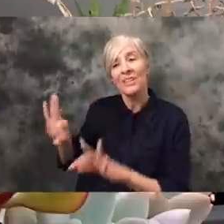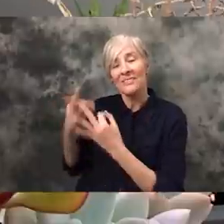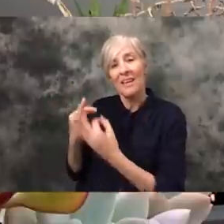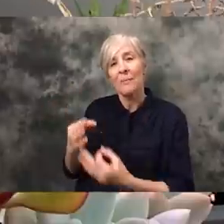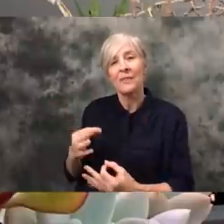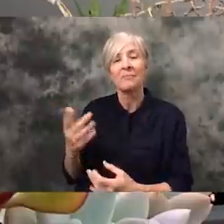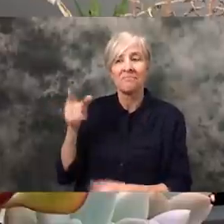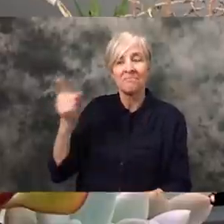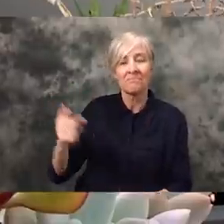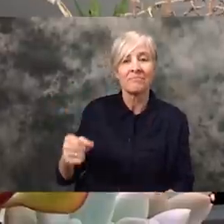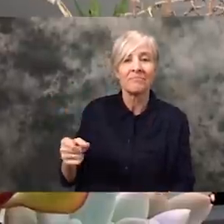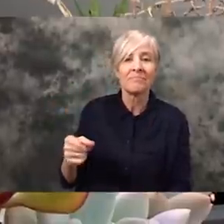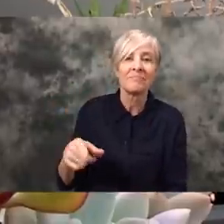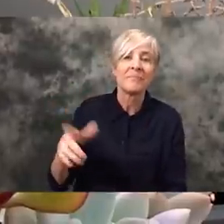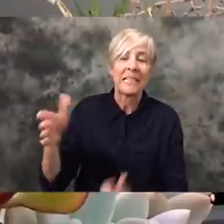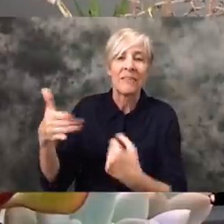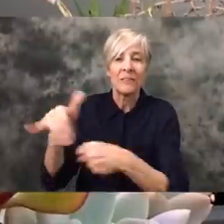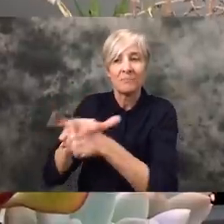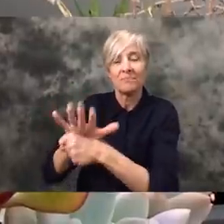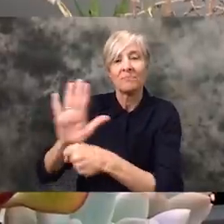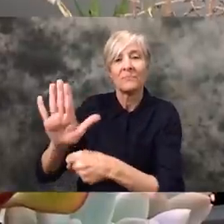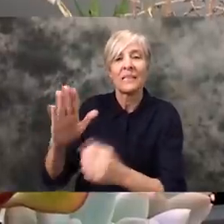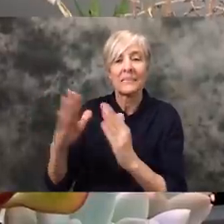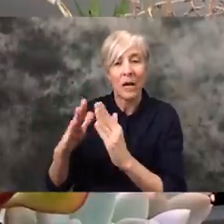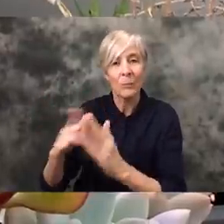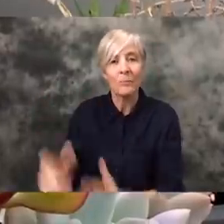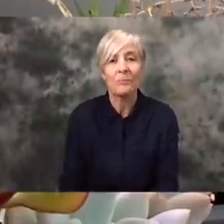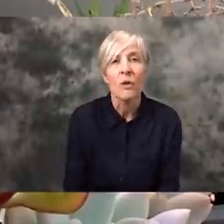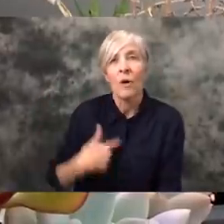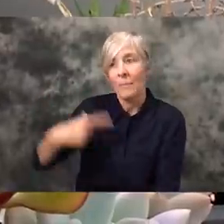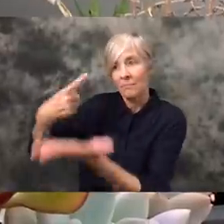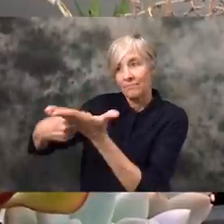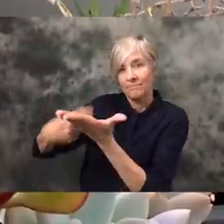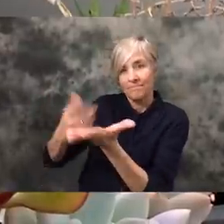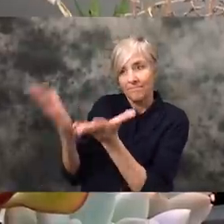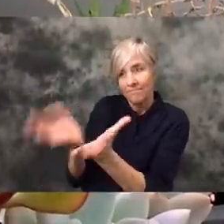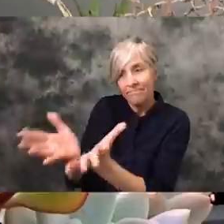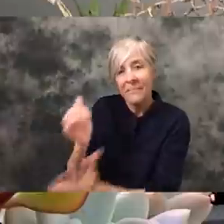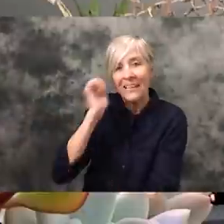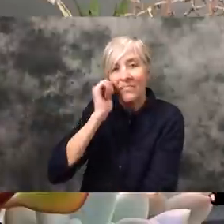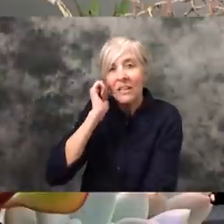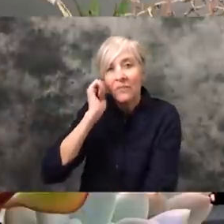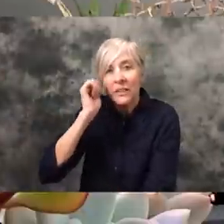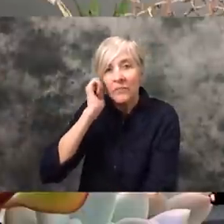are from a small part of Venice called Lido Di Jesolo. And so I've been